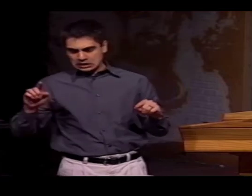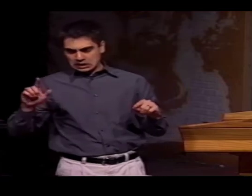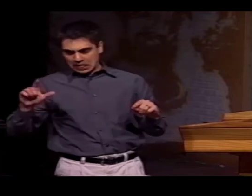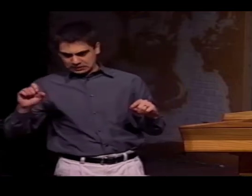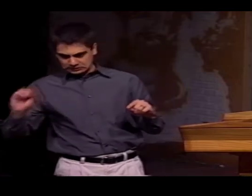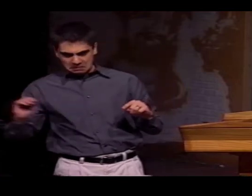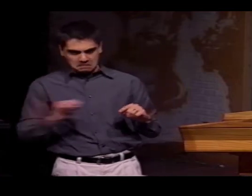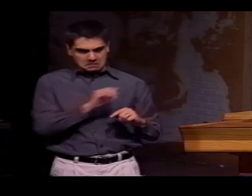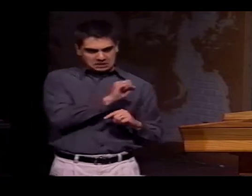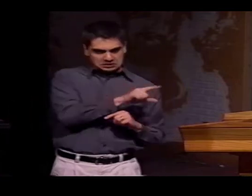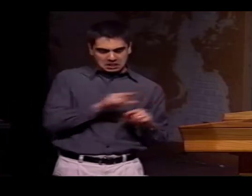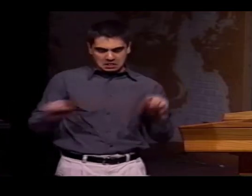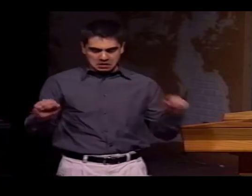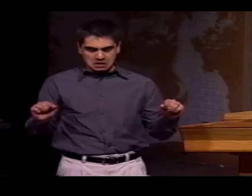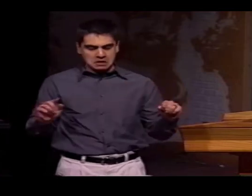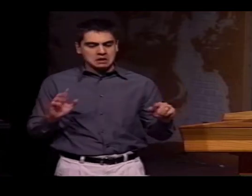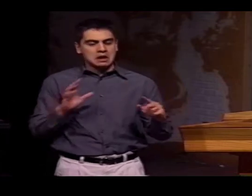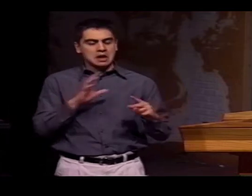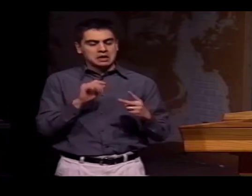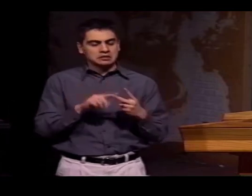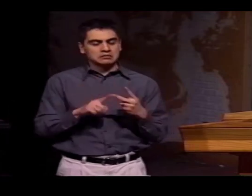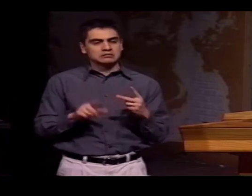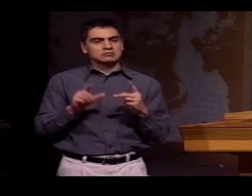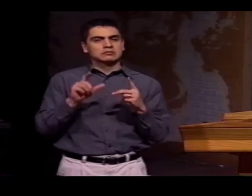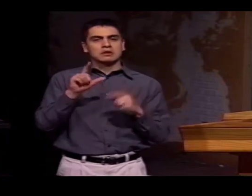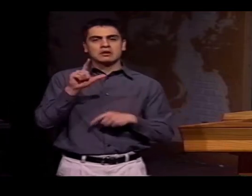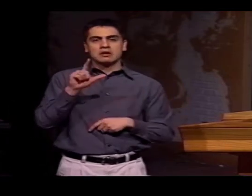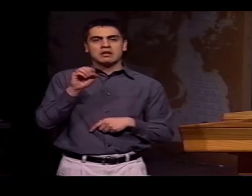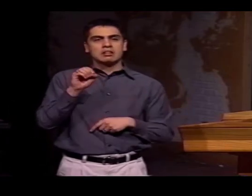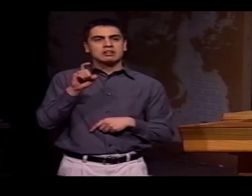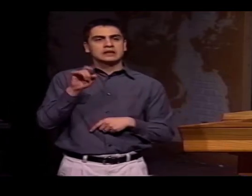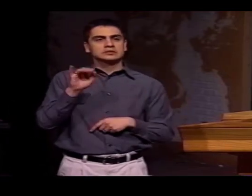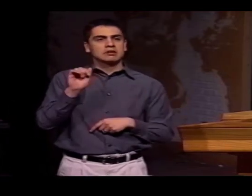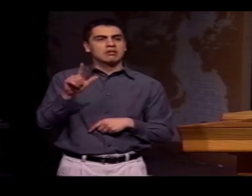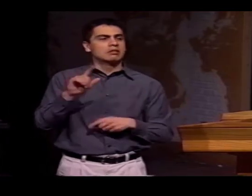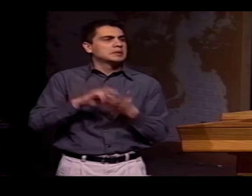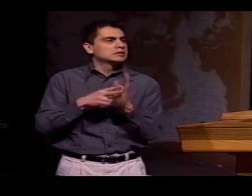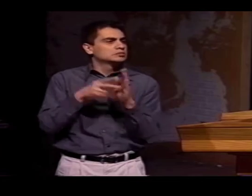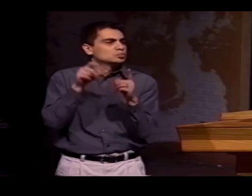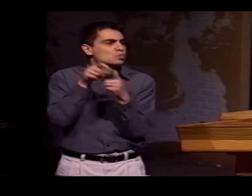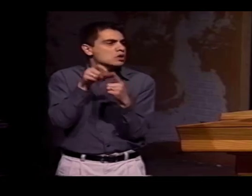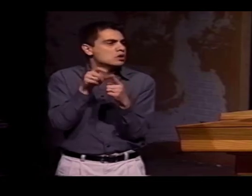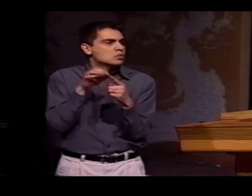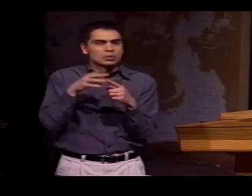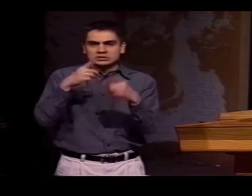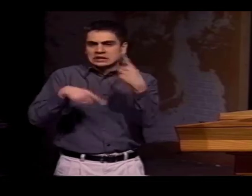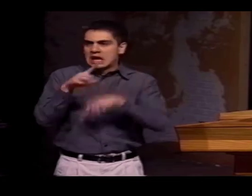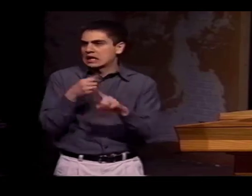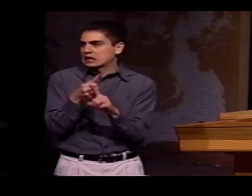ONE BEING STRUCTURAL, THE OTHER BEING LEXICAL.